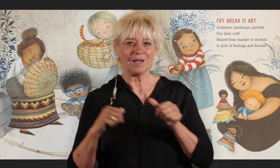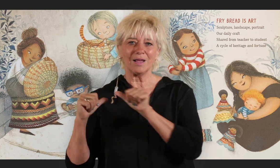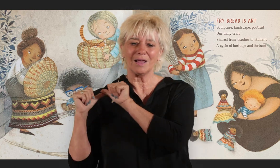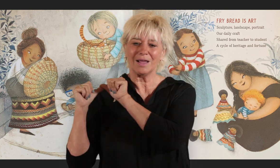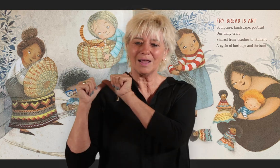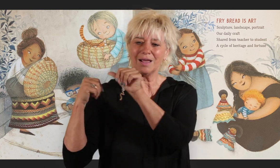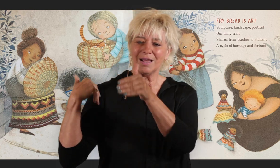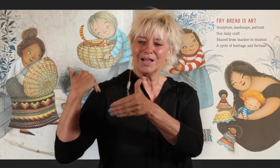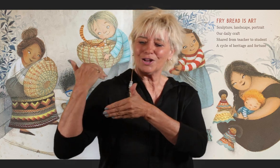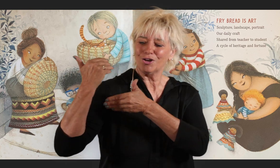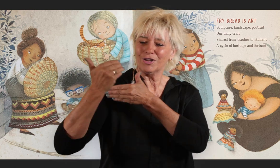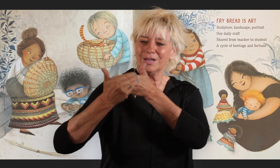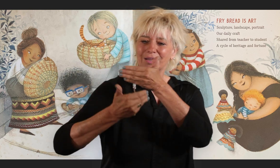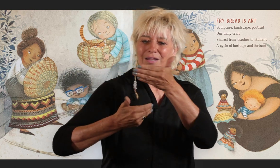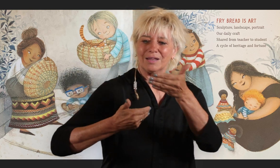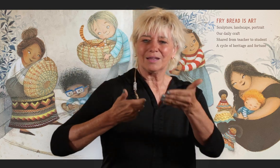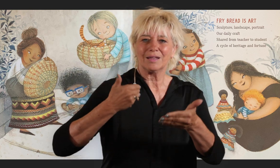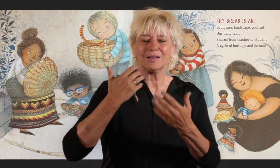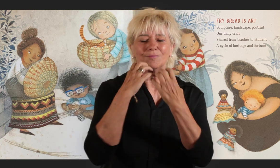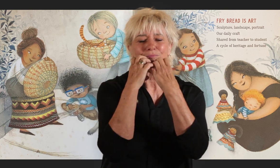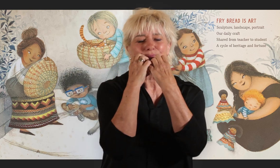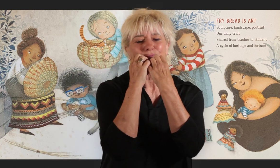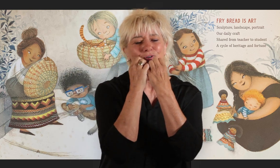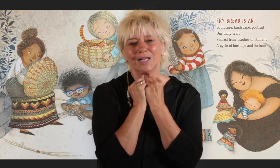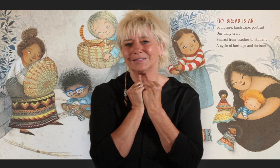A cycle of heritage and fortune